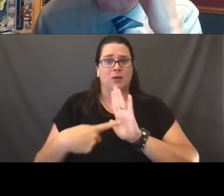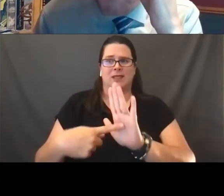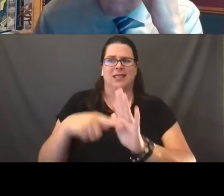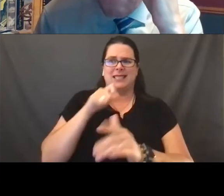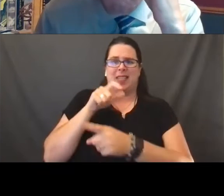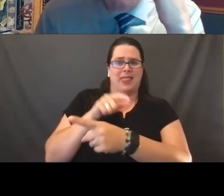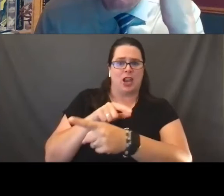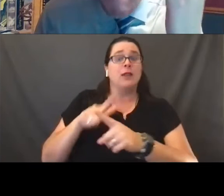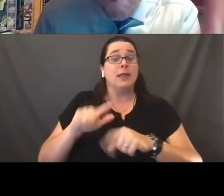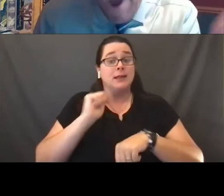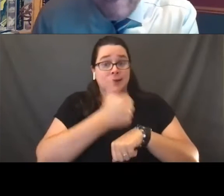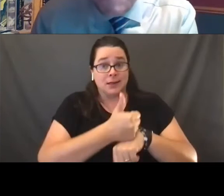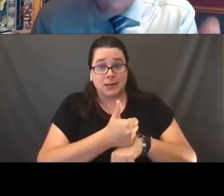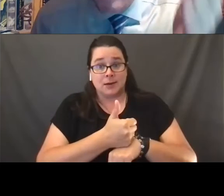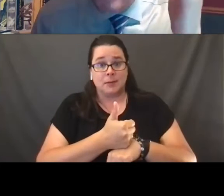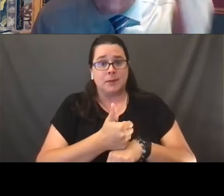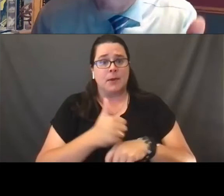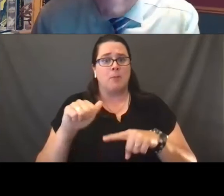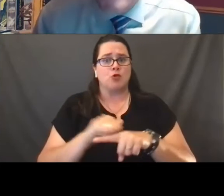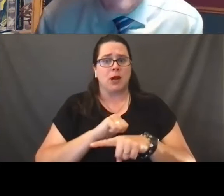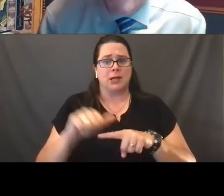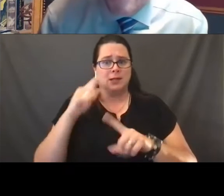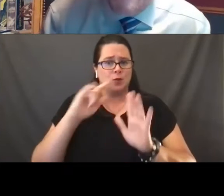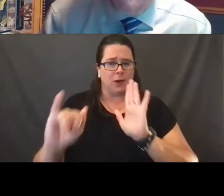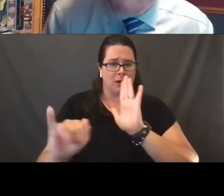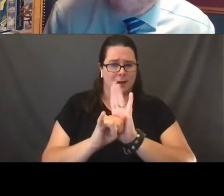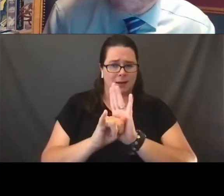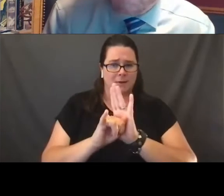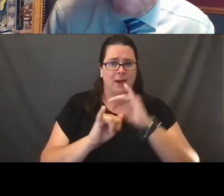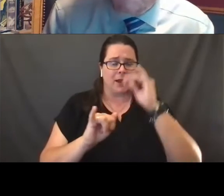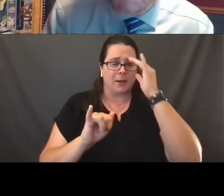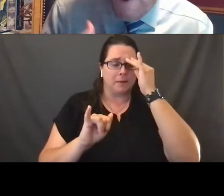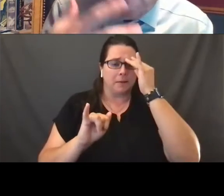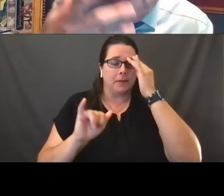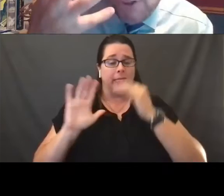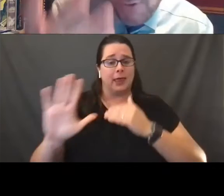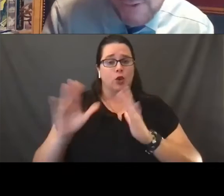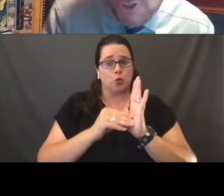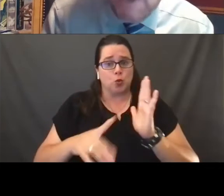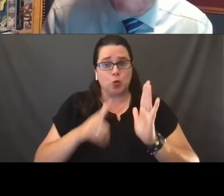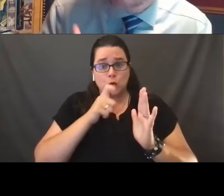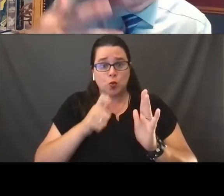they set forth a practice for identifying those students who are in fact transgender